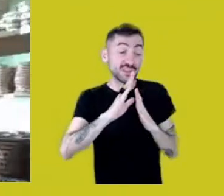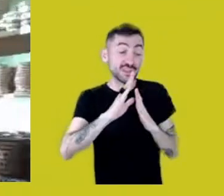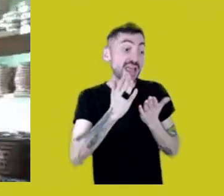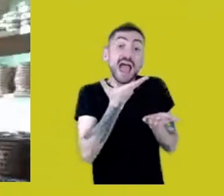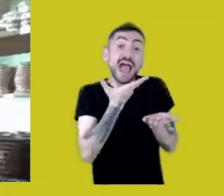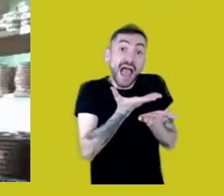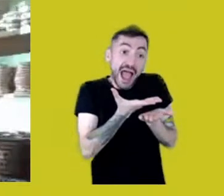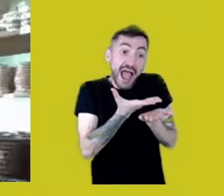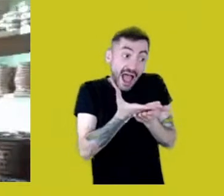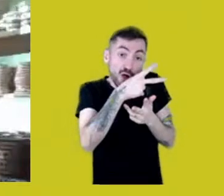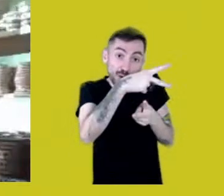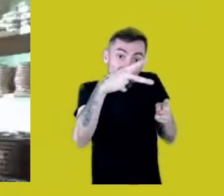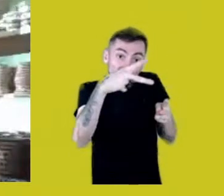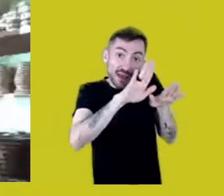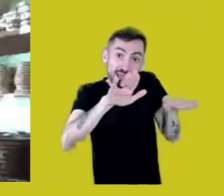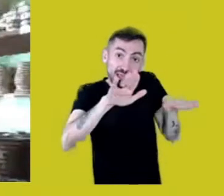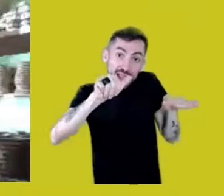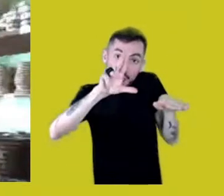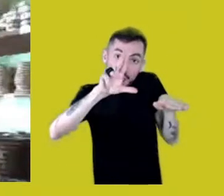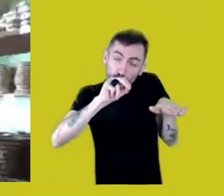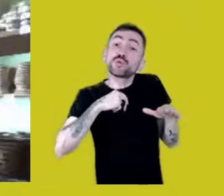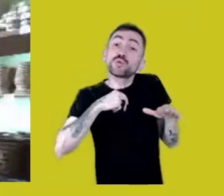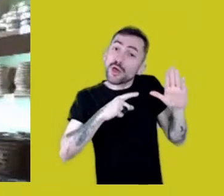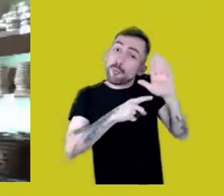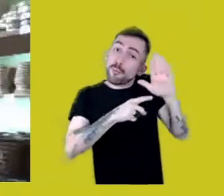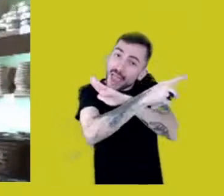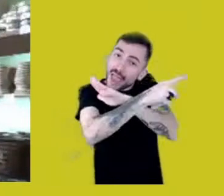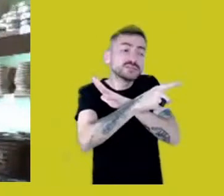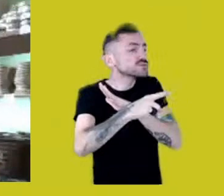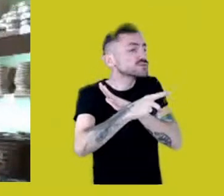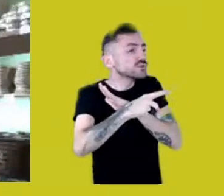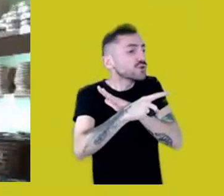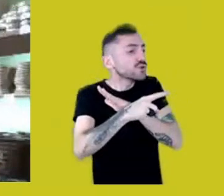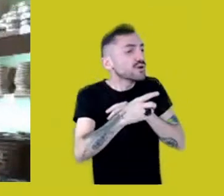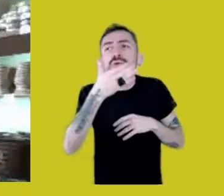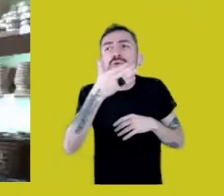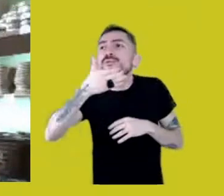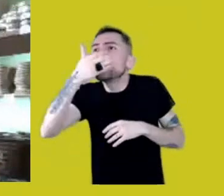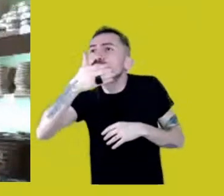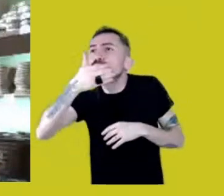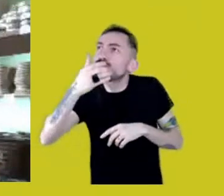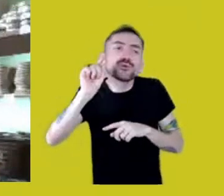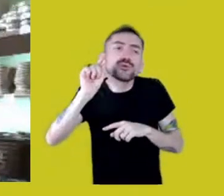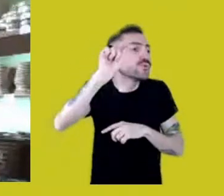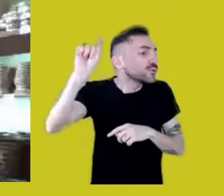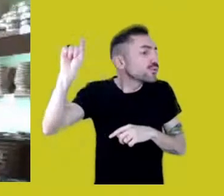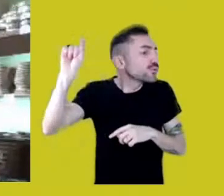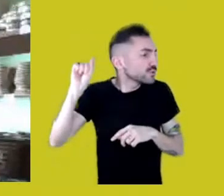I ask them to talk about the fruits, the trees